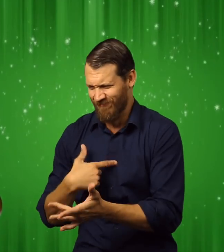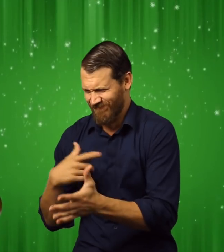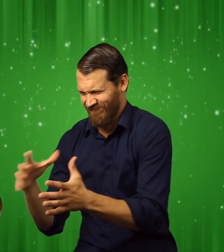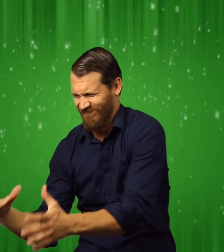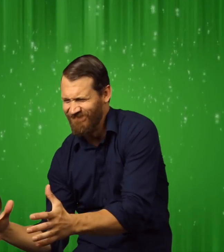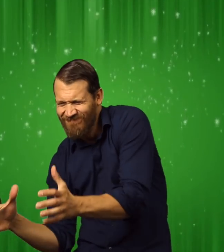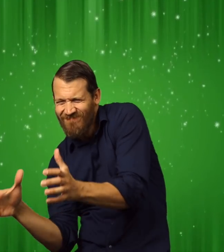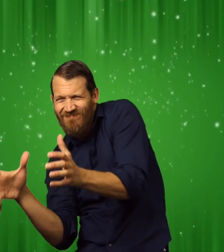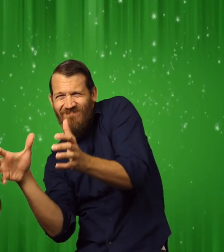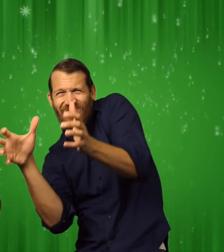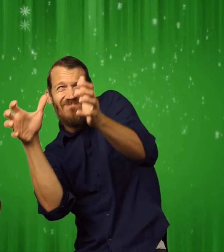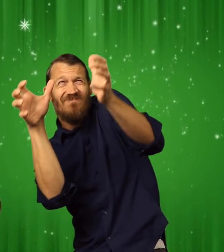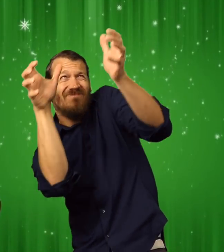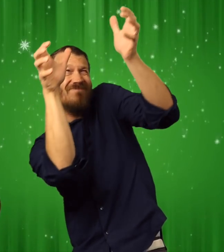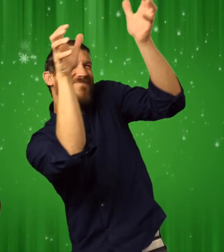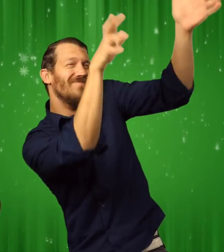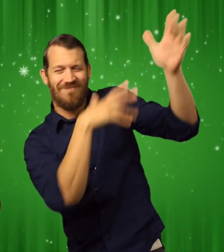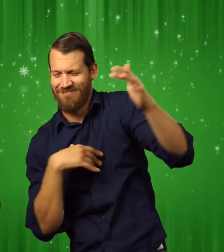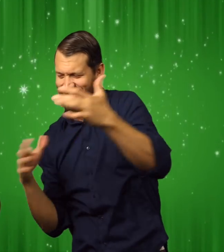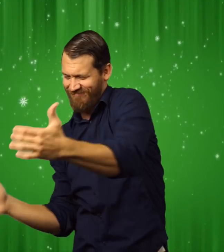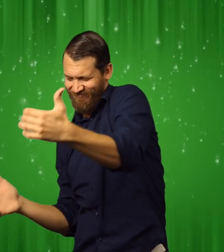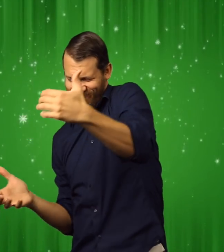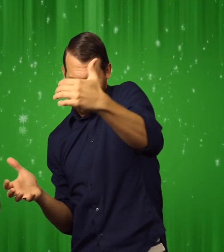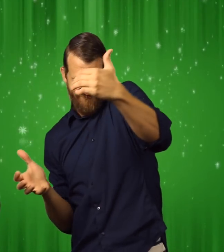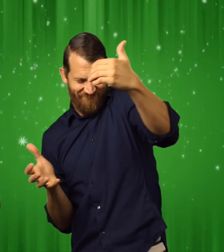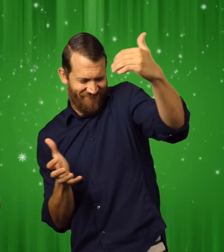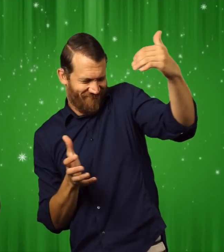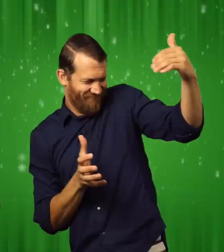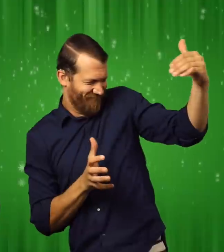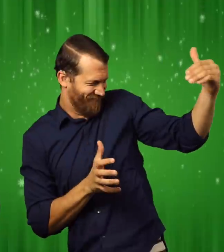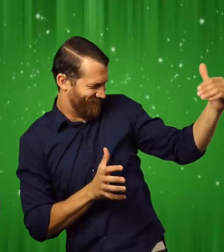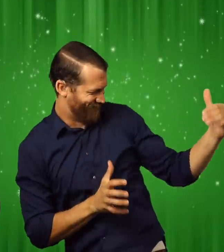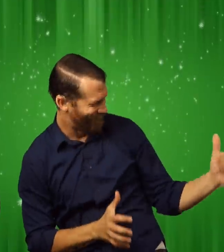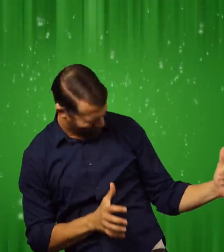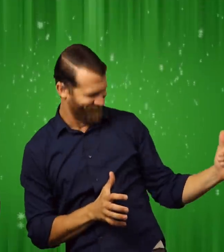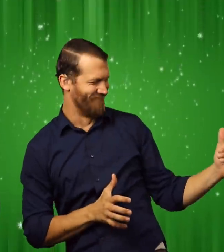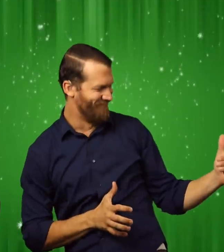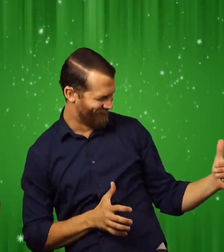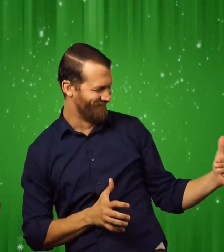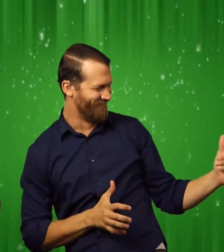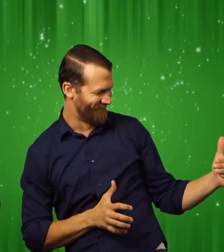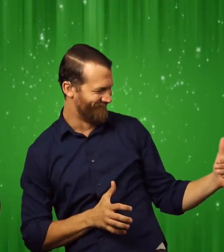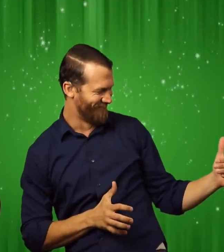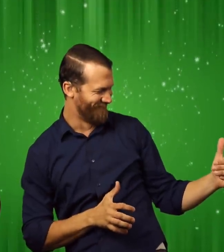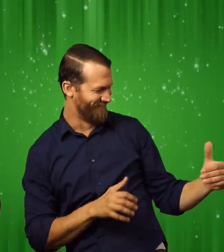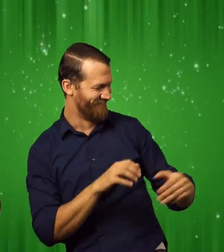He jumped into his sleigh. The conductor handed me up.